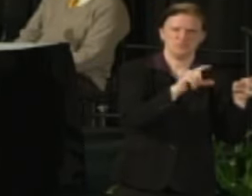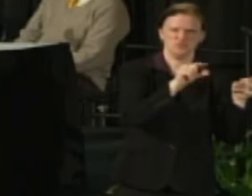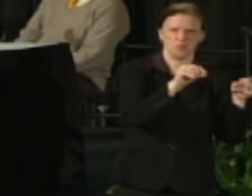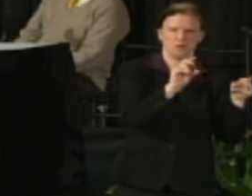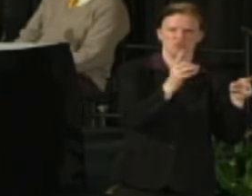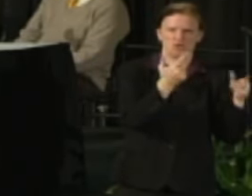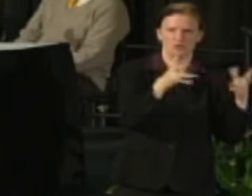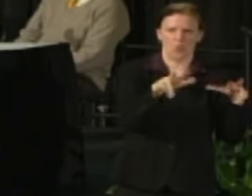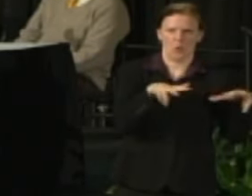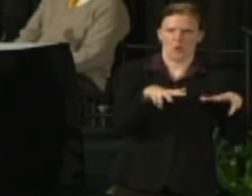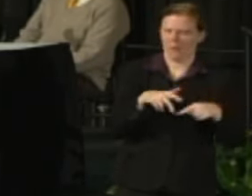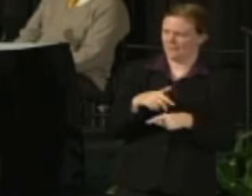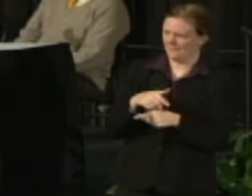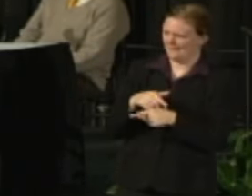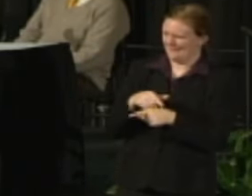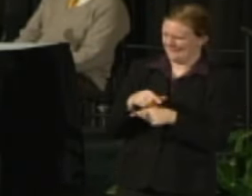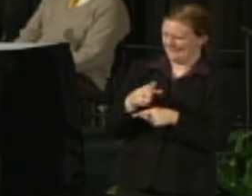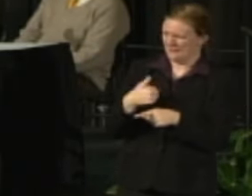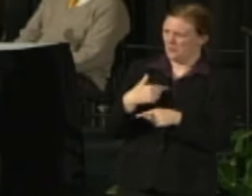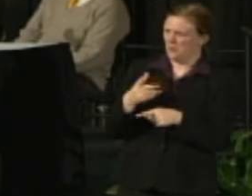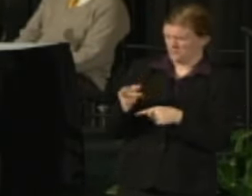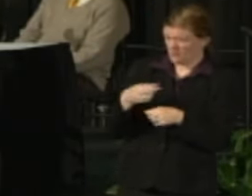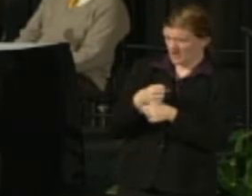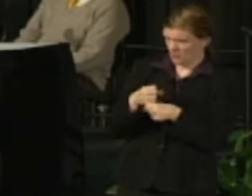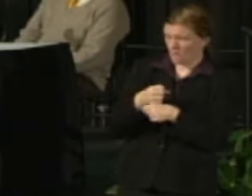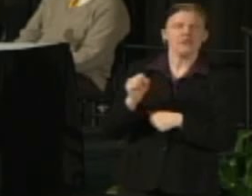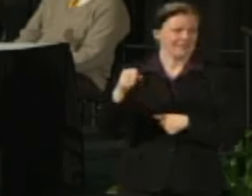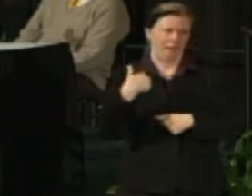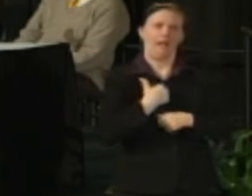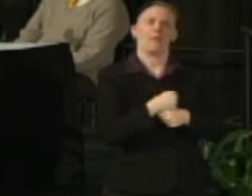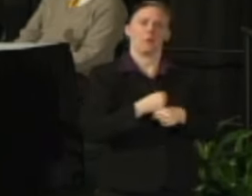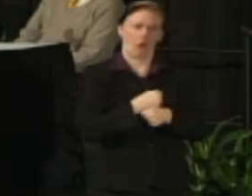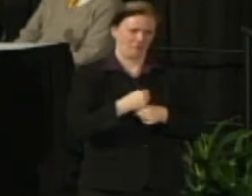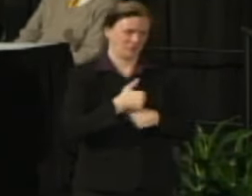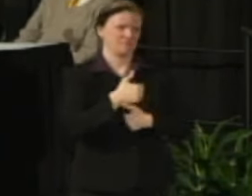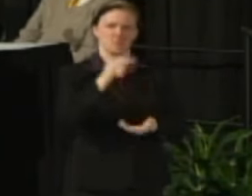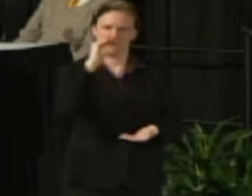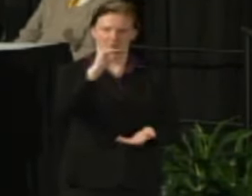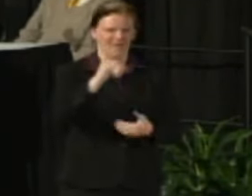I hope you had a good beverage in hand while doing this. Erika Sander: Oh yeah, yeah.